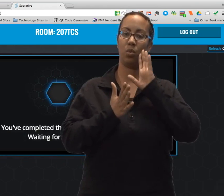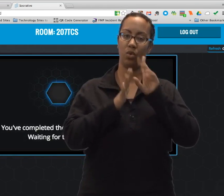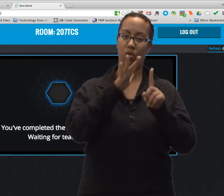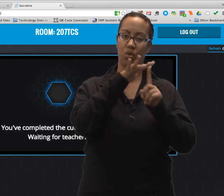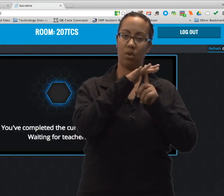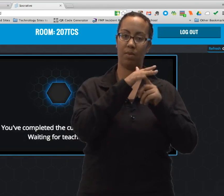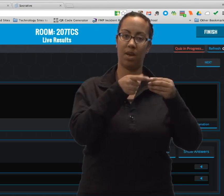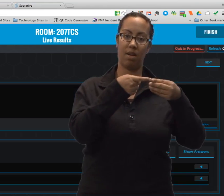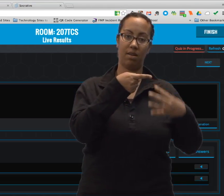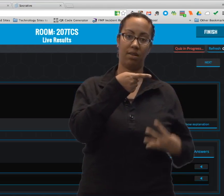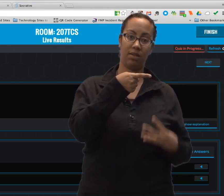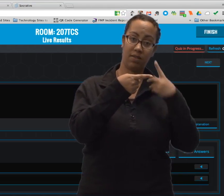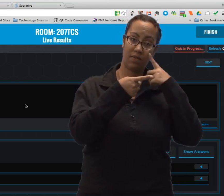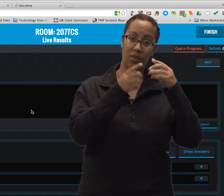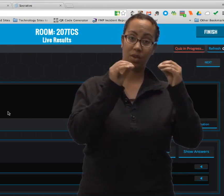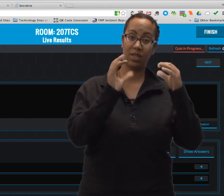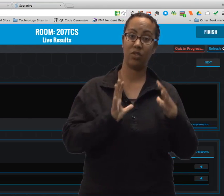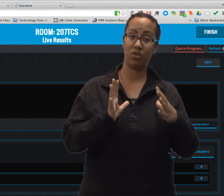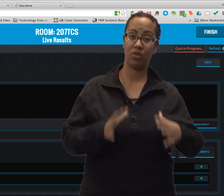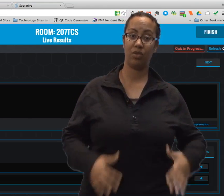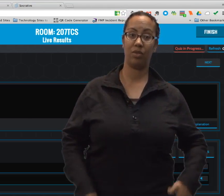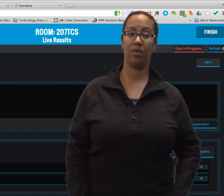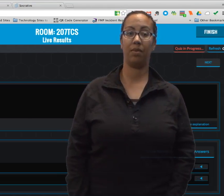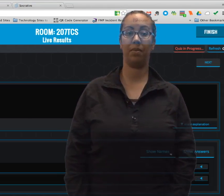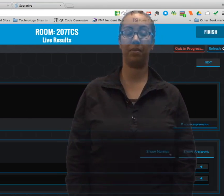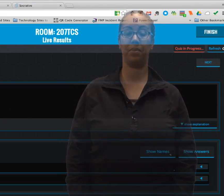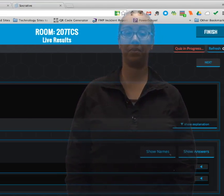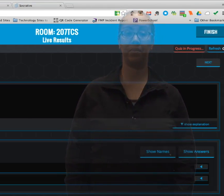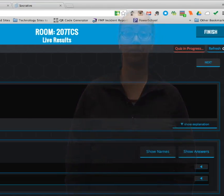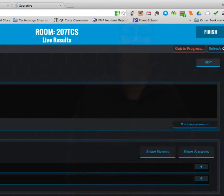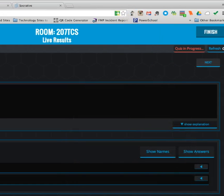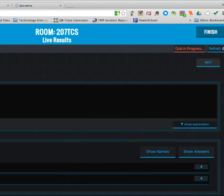Then that student will show up in the list for the teacher to see.